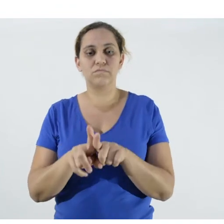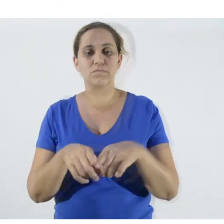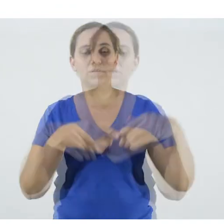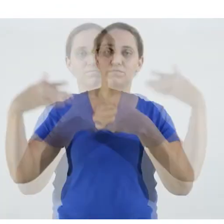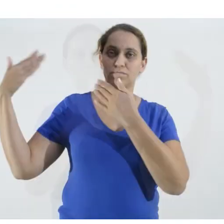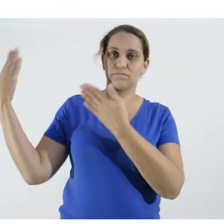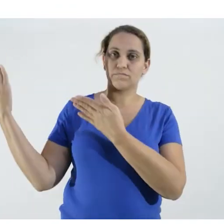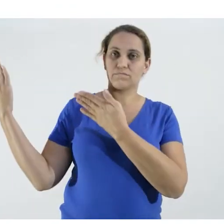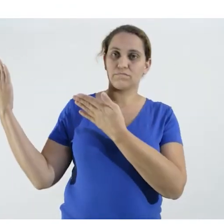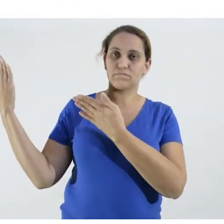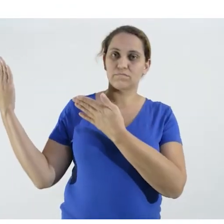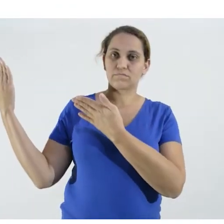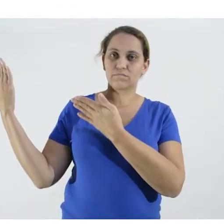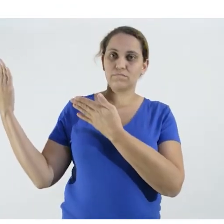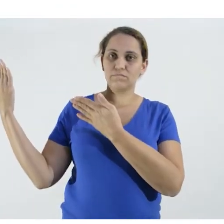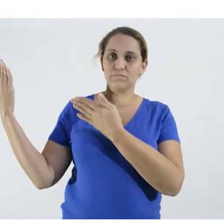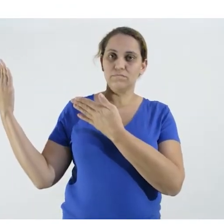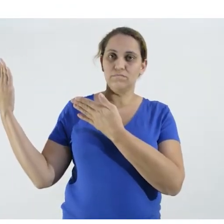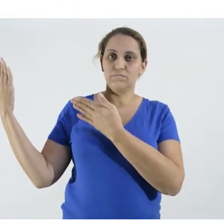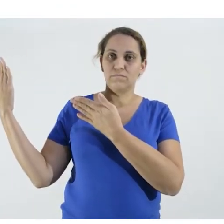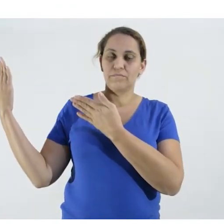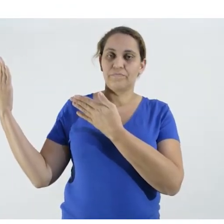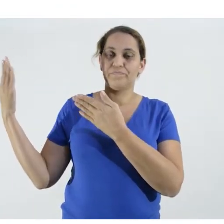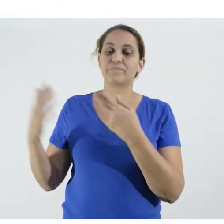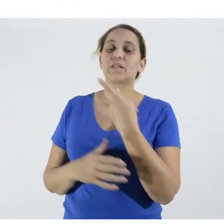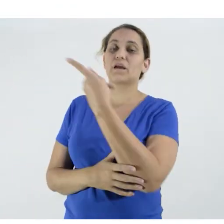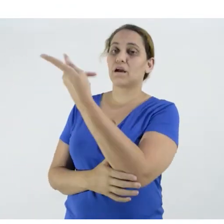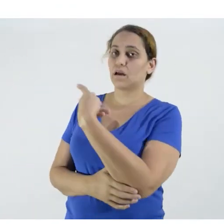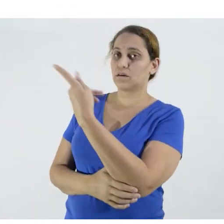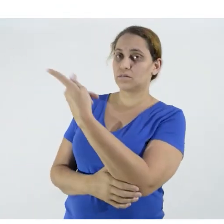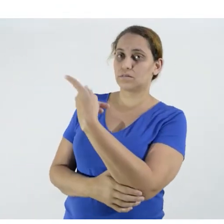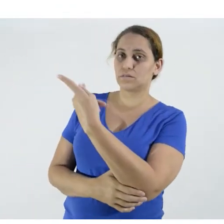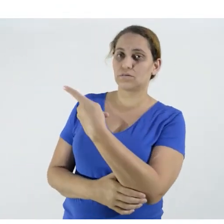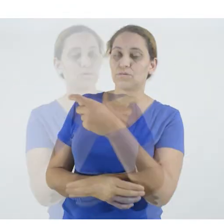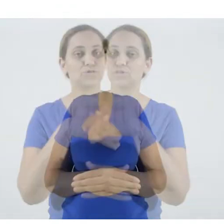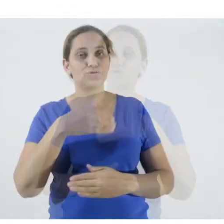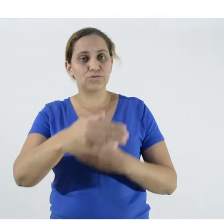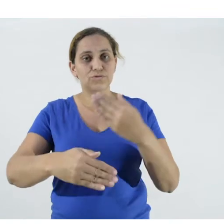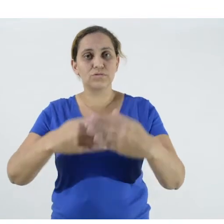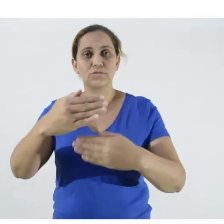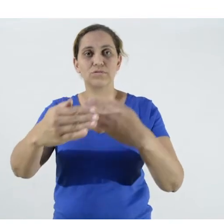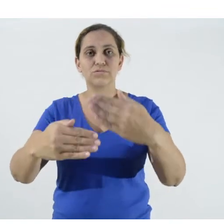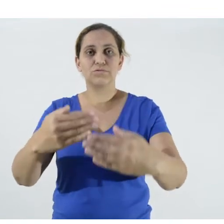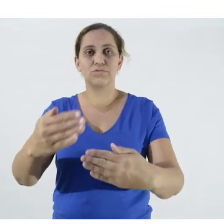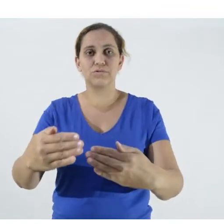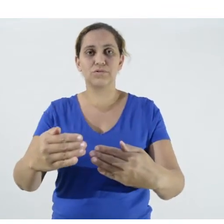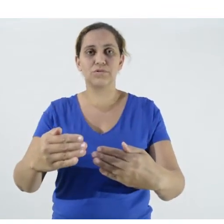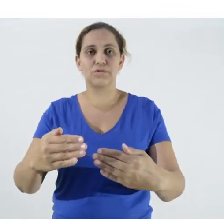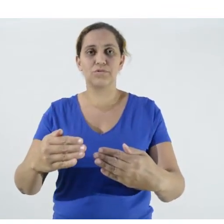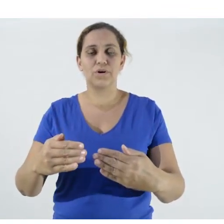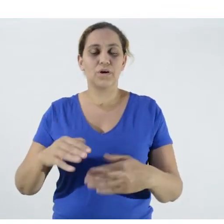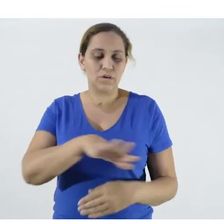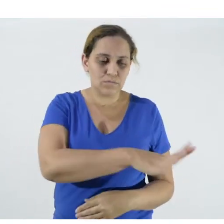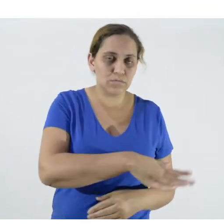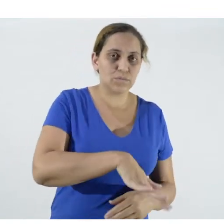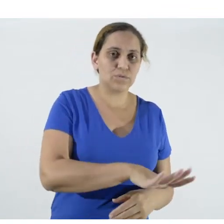for rural producers, with information presented